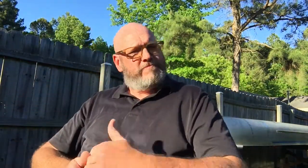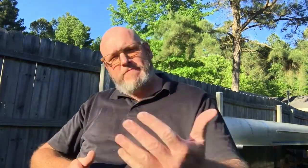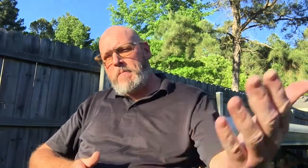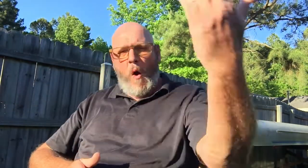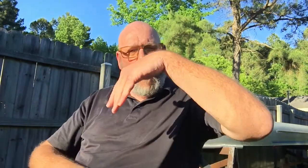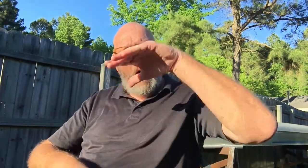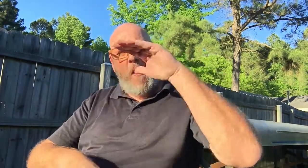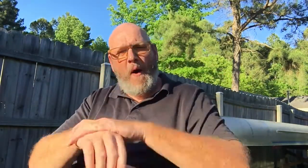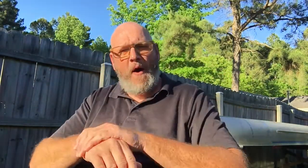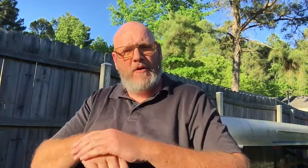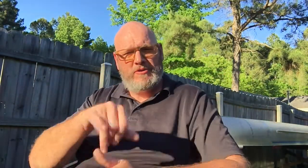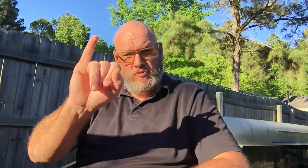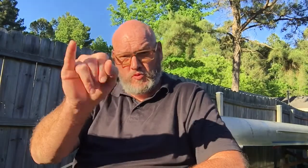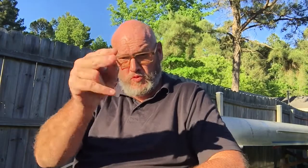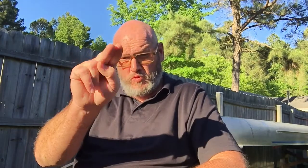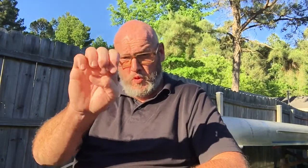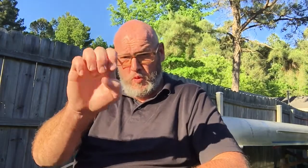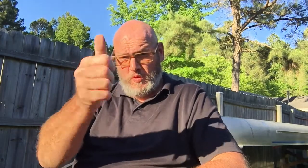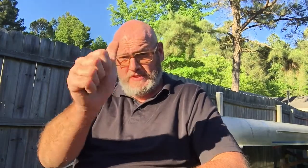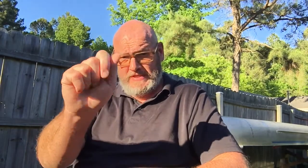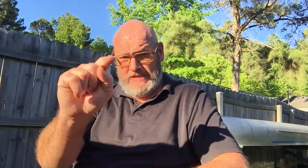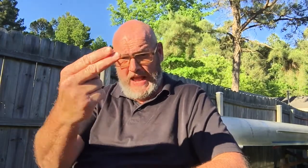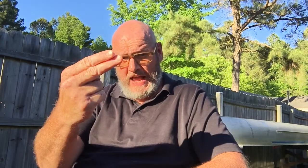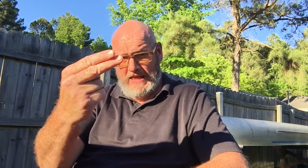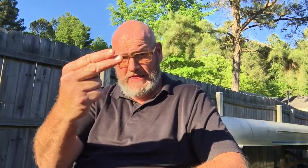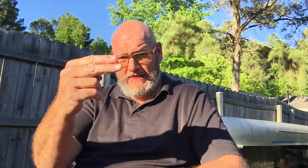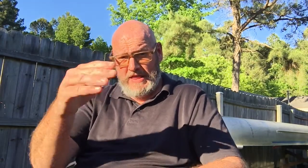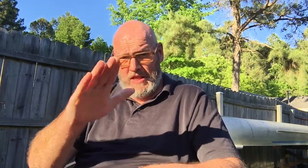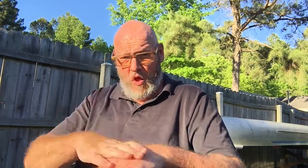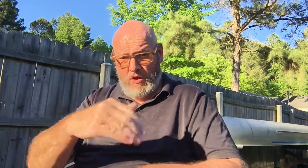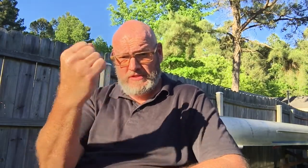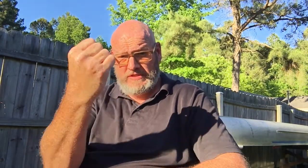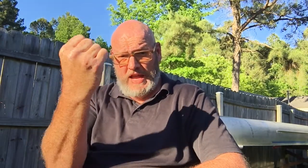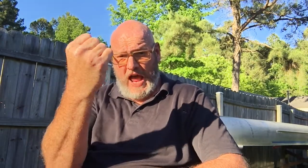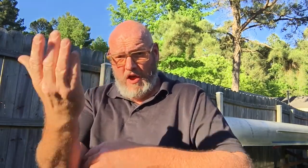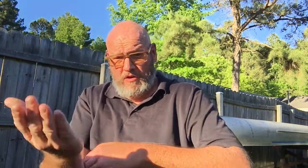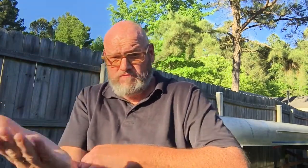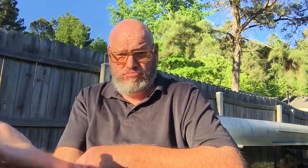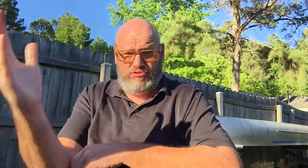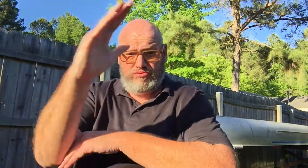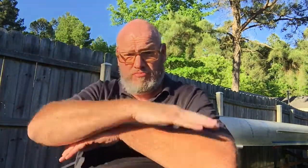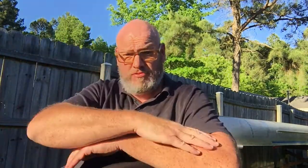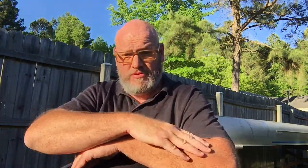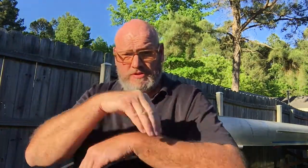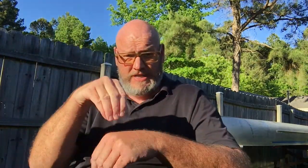Come on!! June 10th! on Saturday, all day